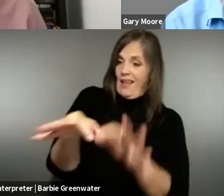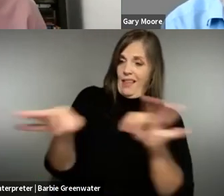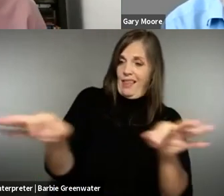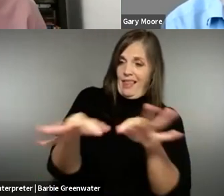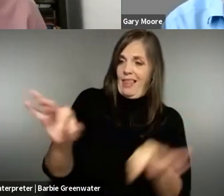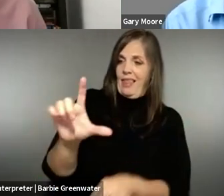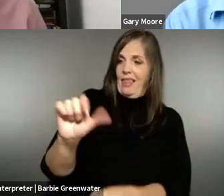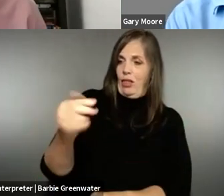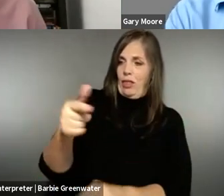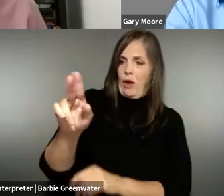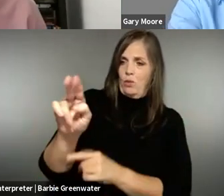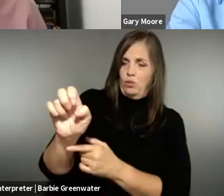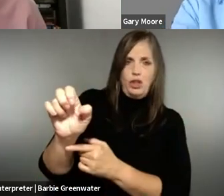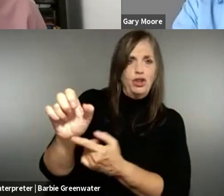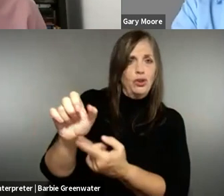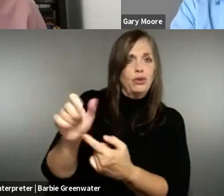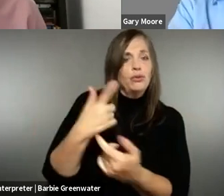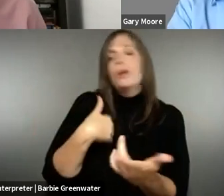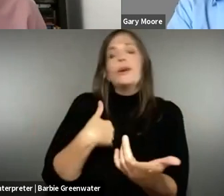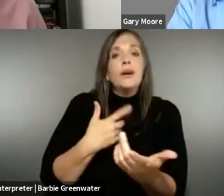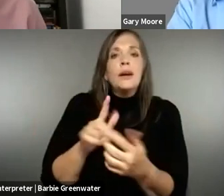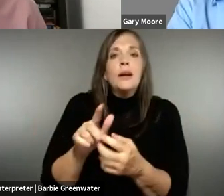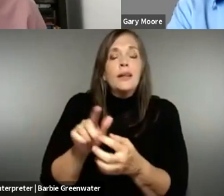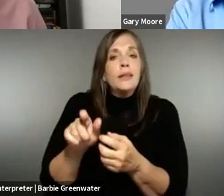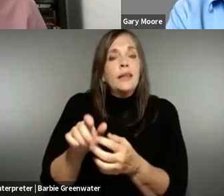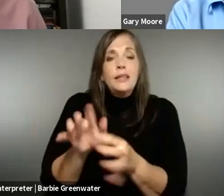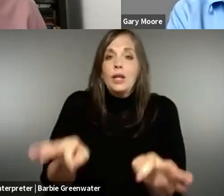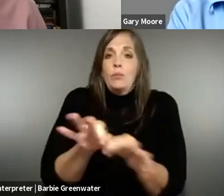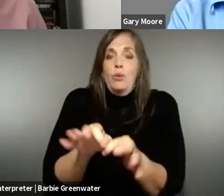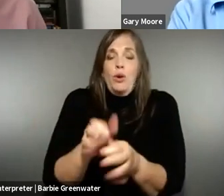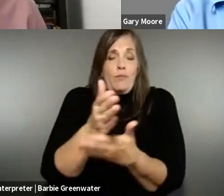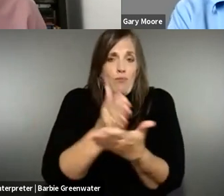anyone prepared to say something about language? Because I think this is an